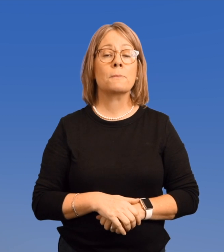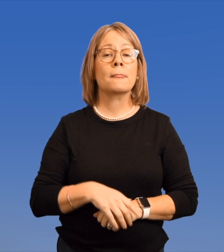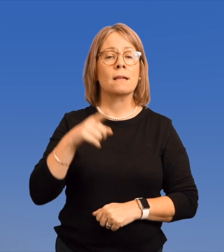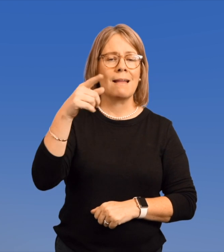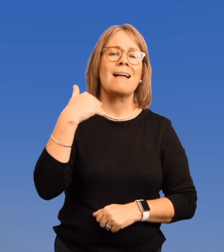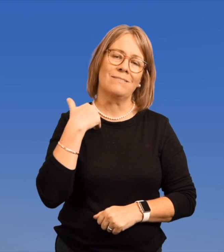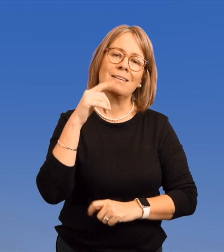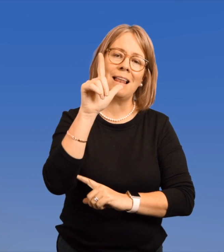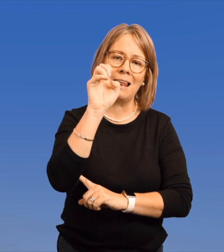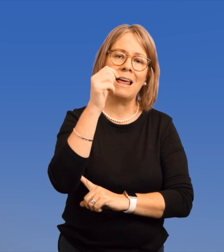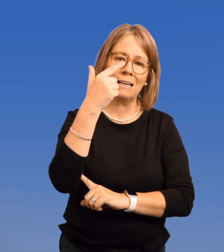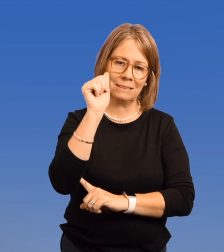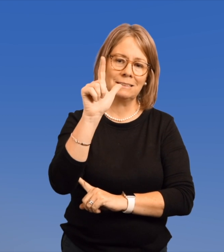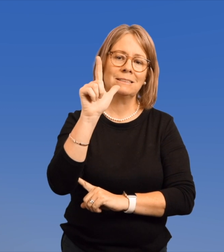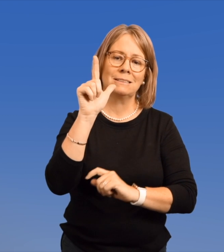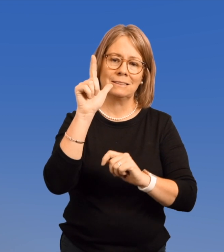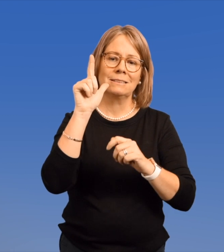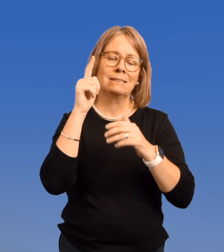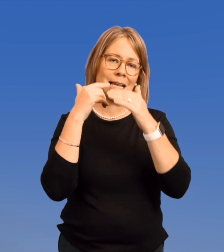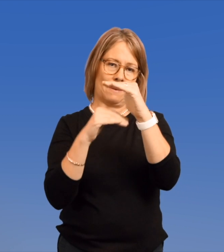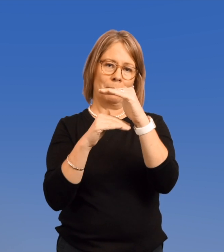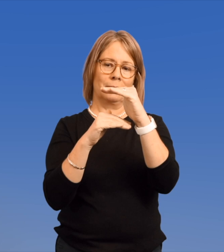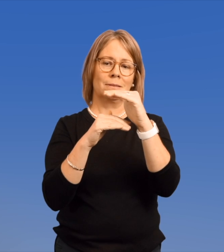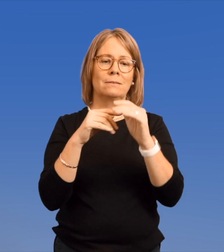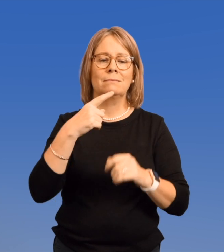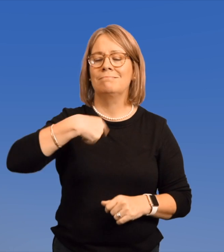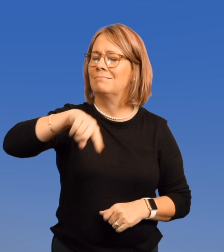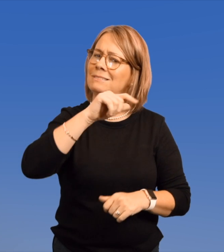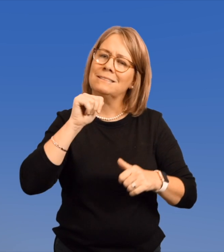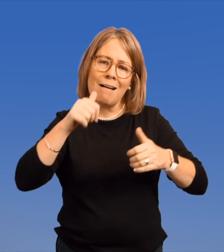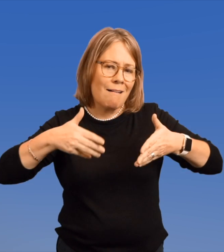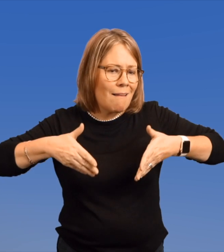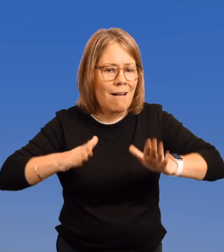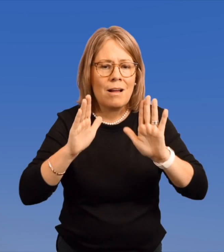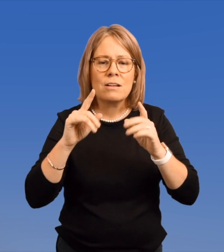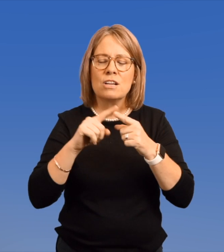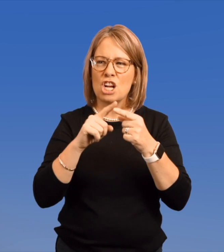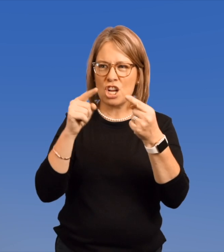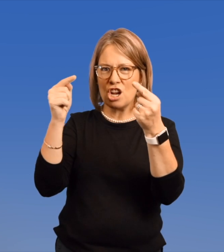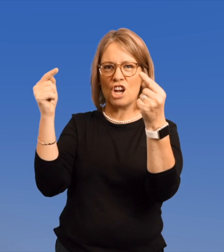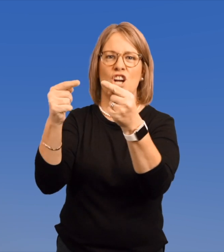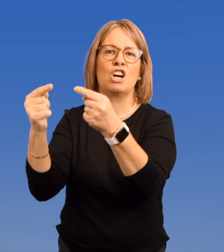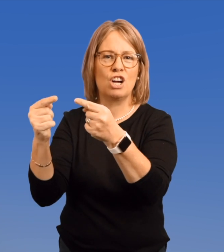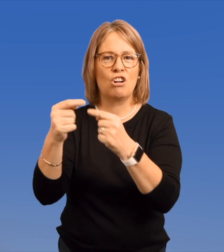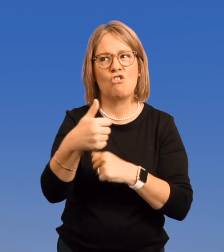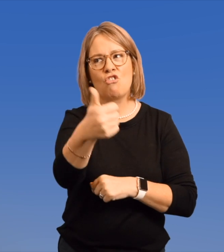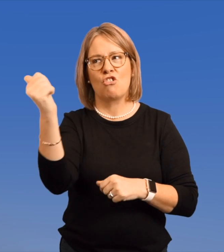There are legal limitations such as saying something that may cause people to want